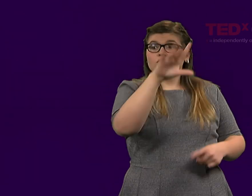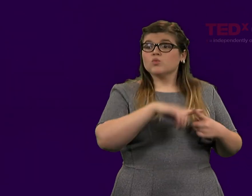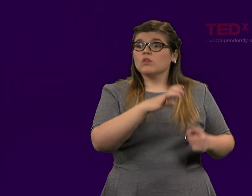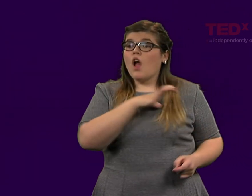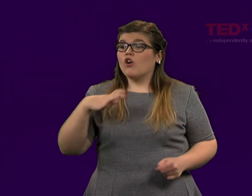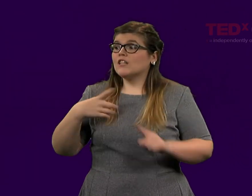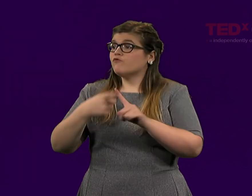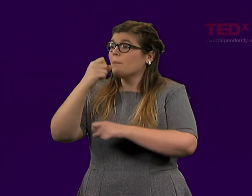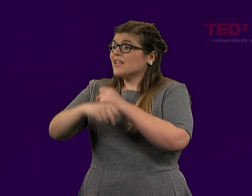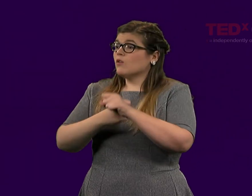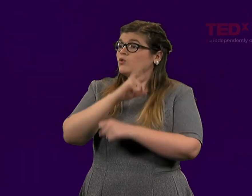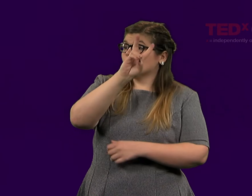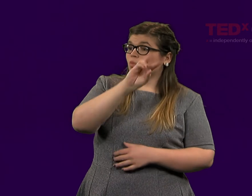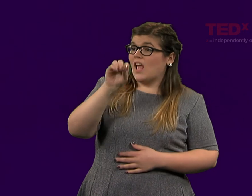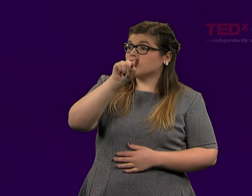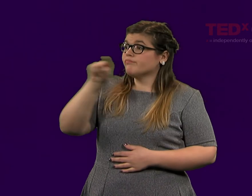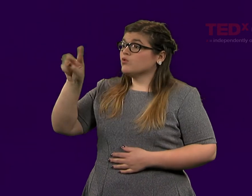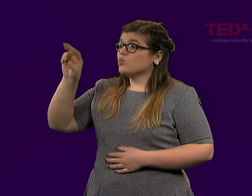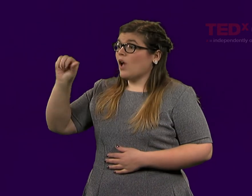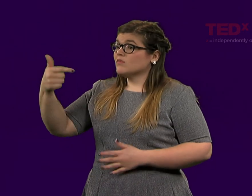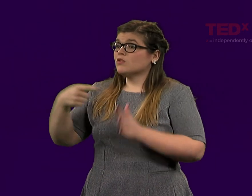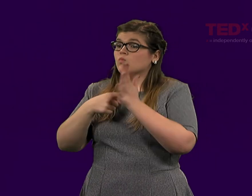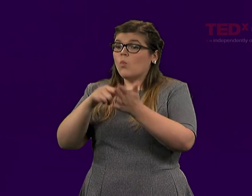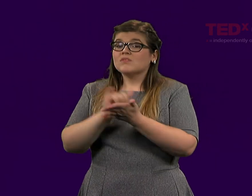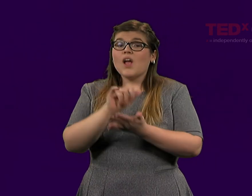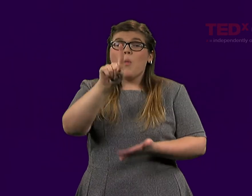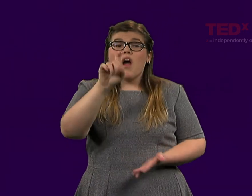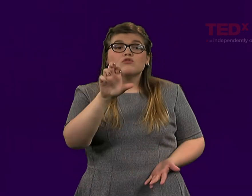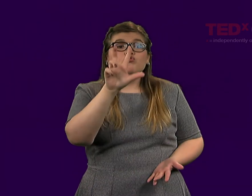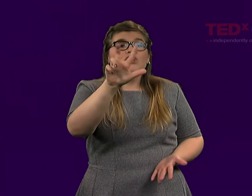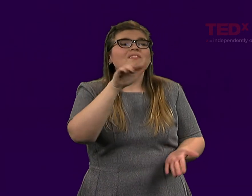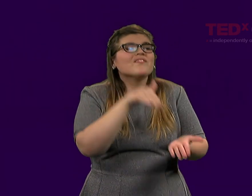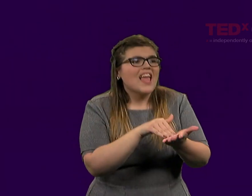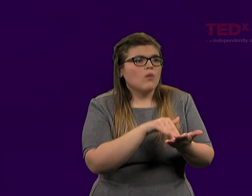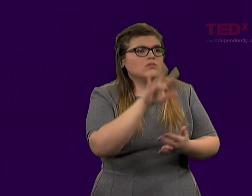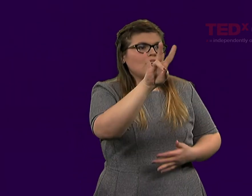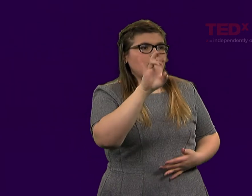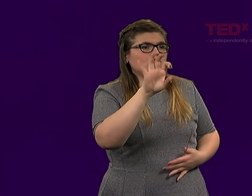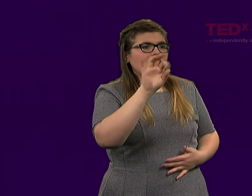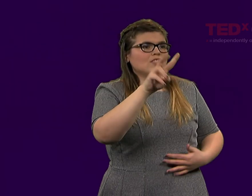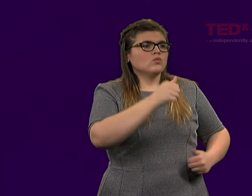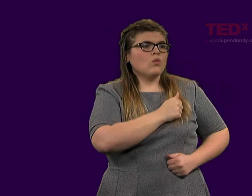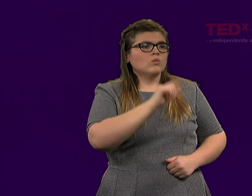to 2007 to 2010 show that there were 103,000 soldiers